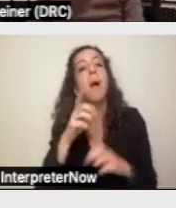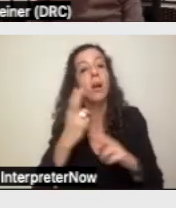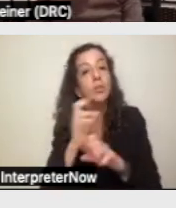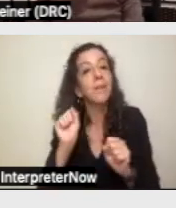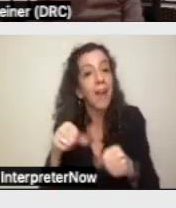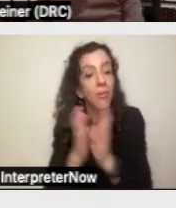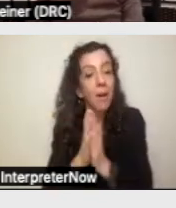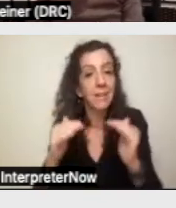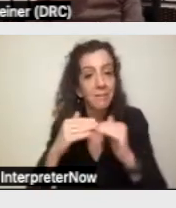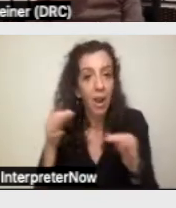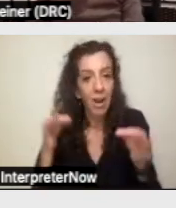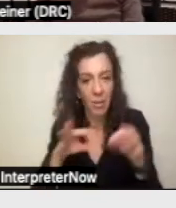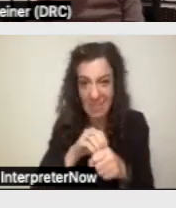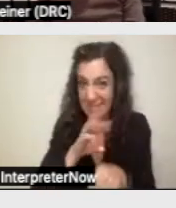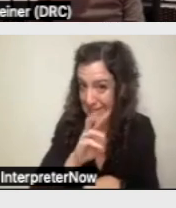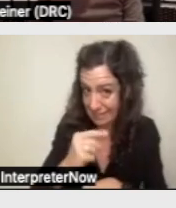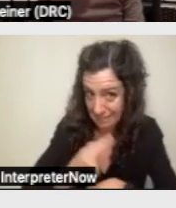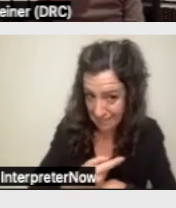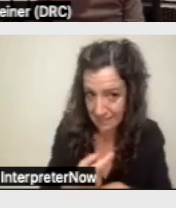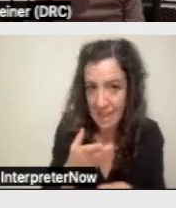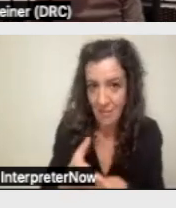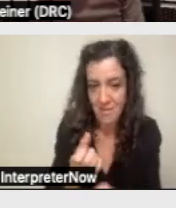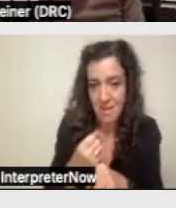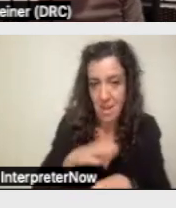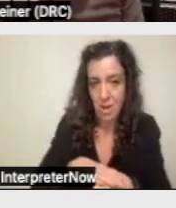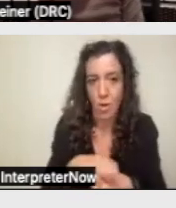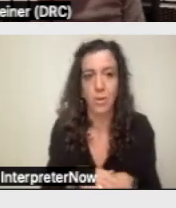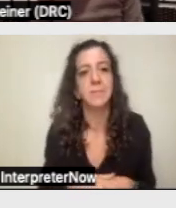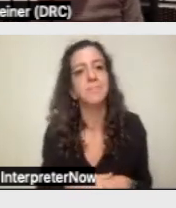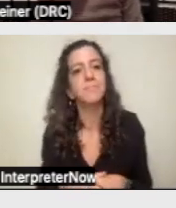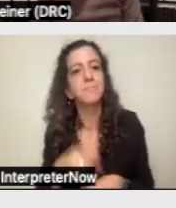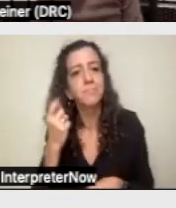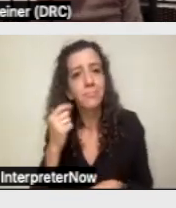That's just a fancy way of saying that people can keep getting their services until the